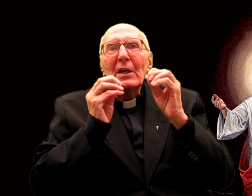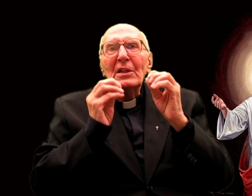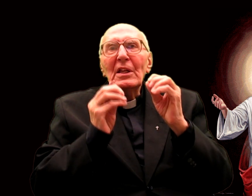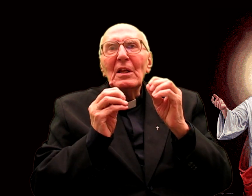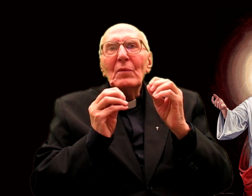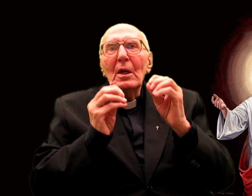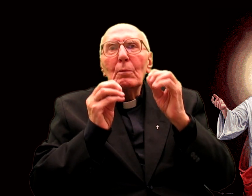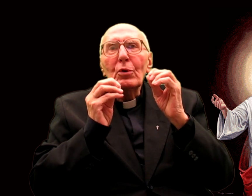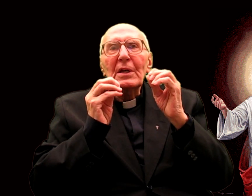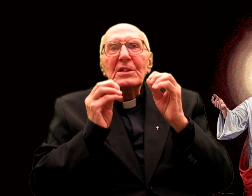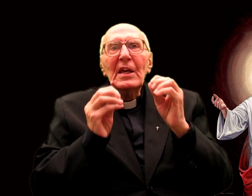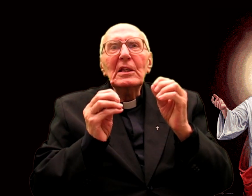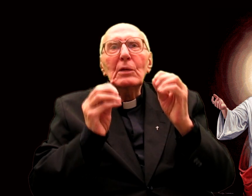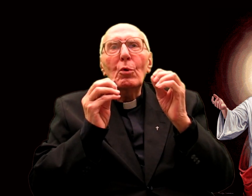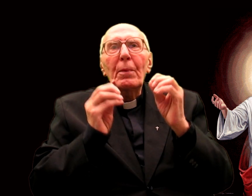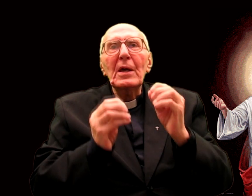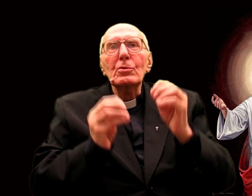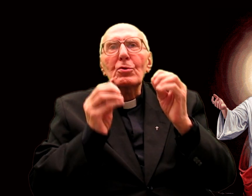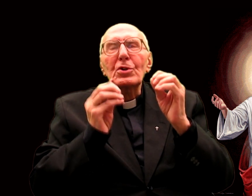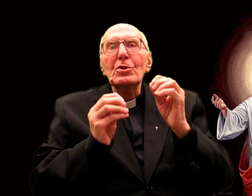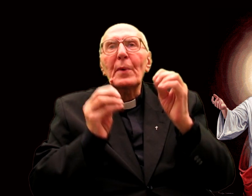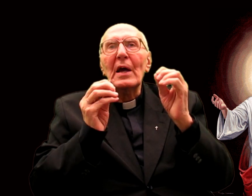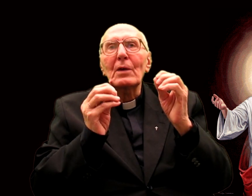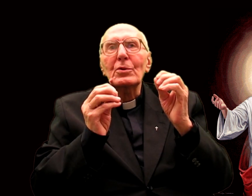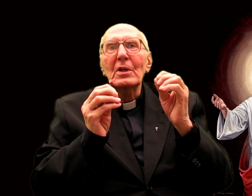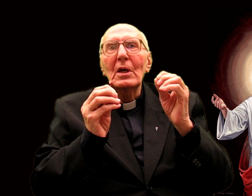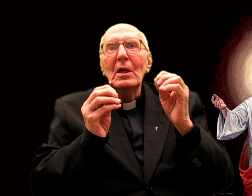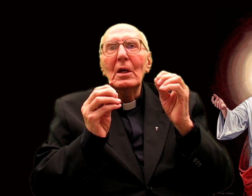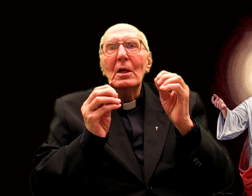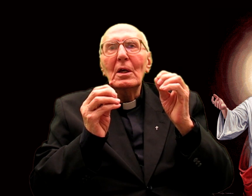And do not believe because they feel the weight of their sins.